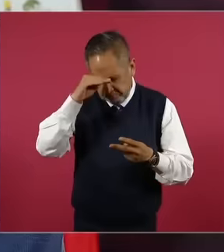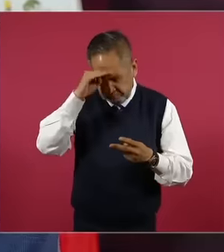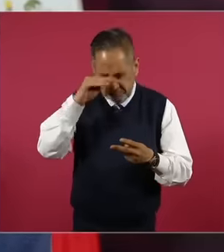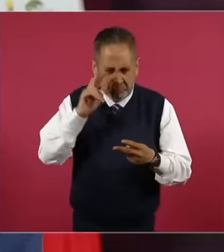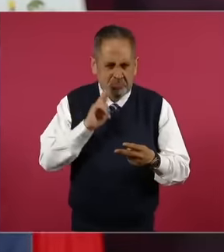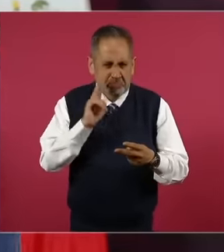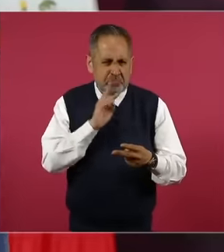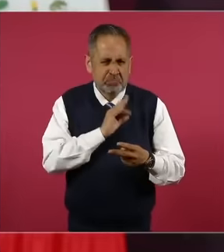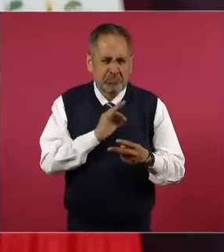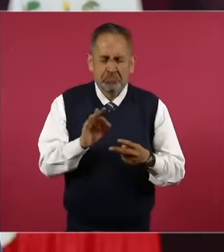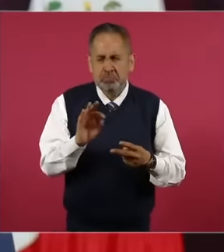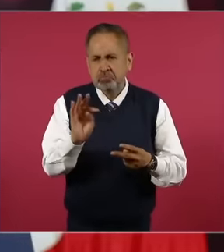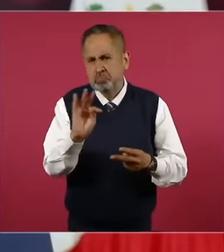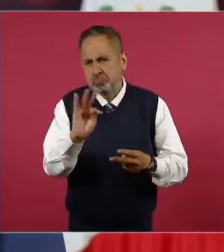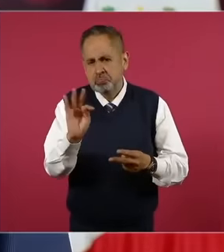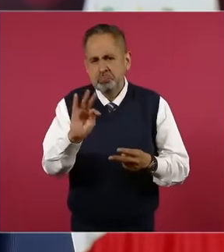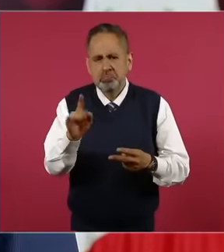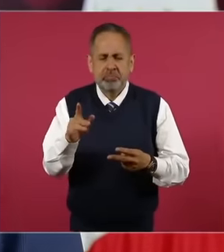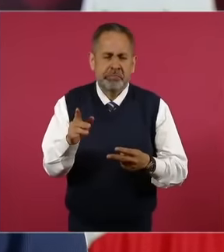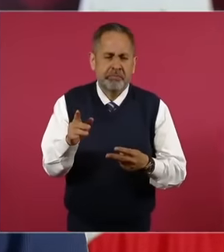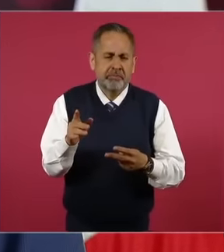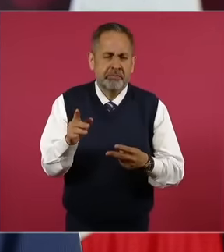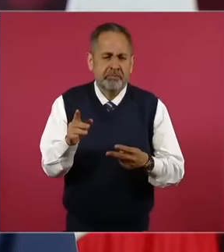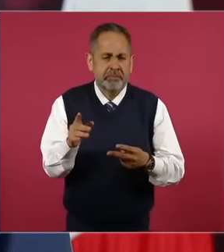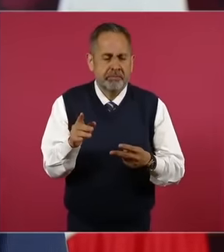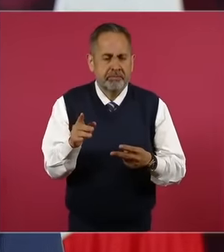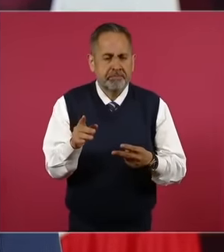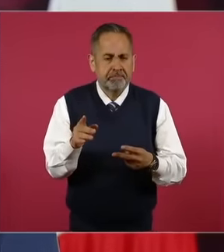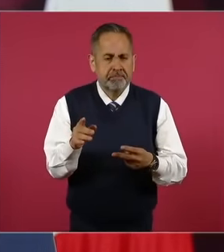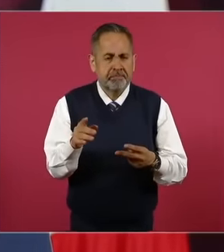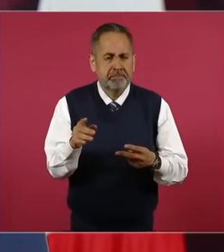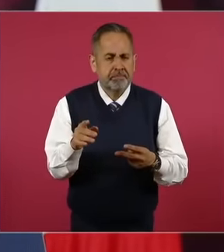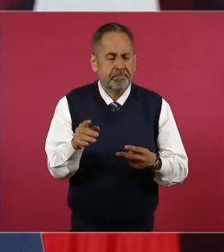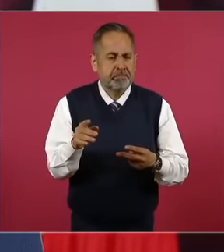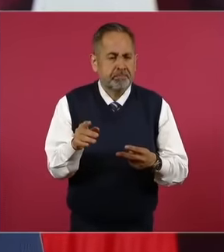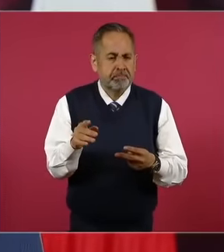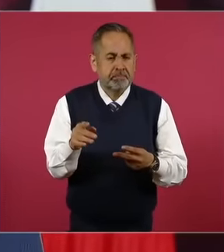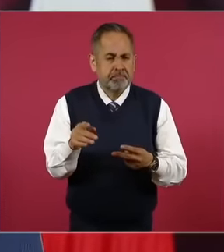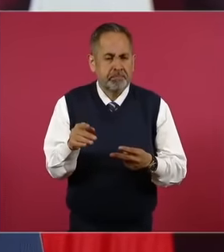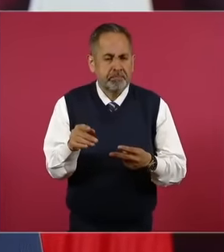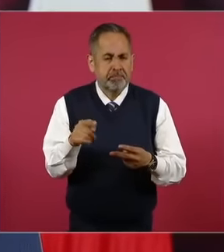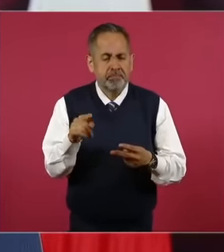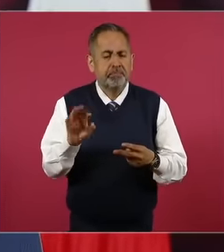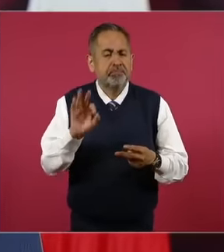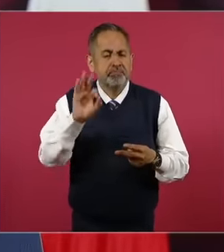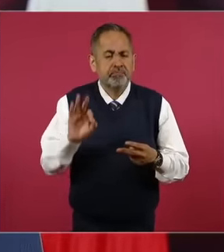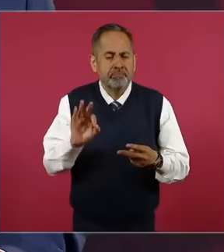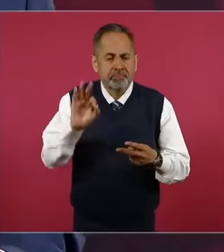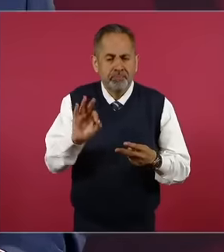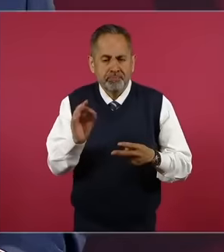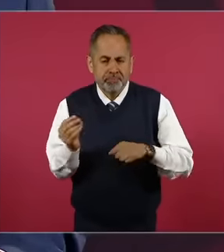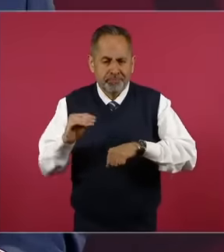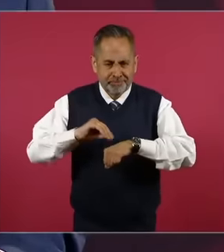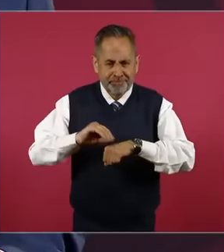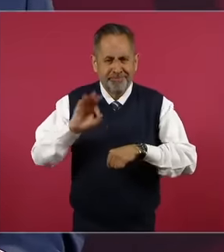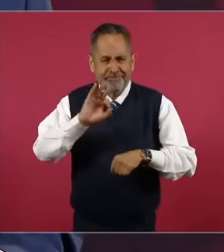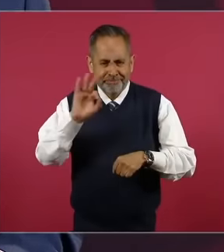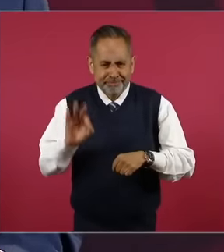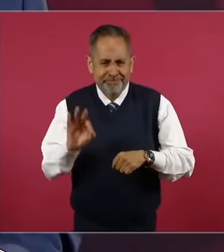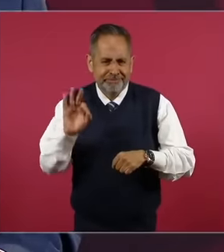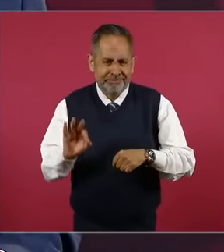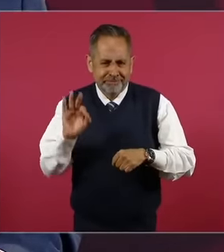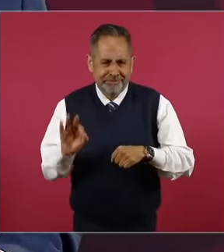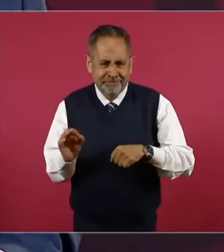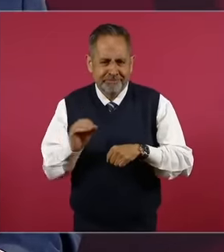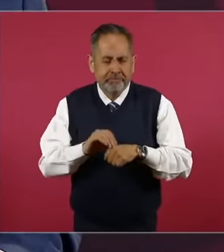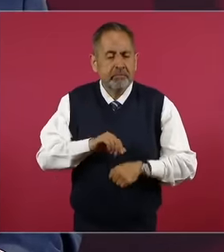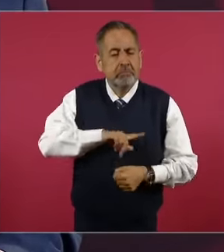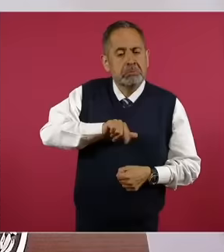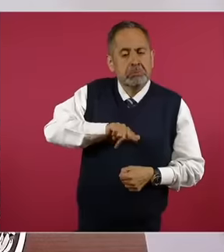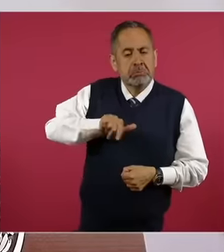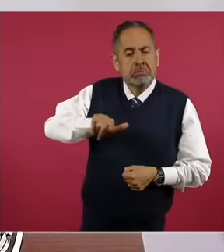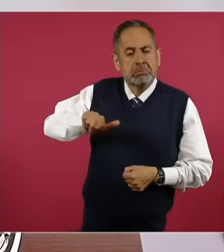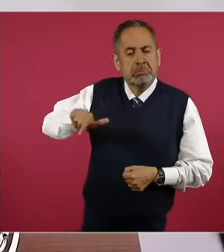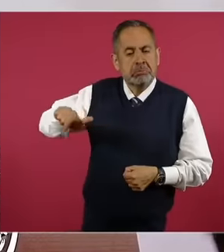this interest yes eh And other